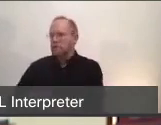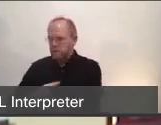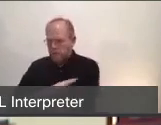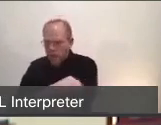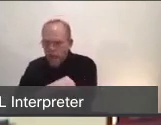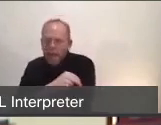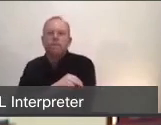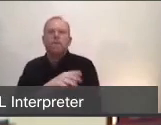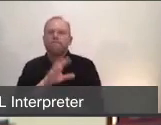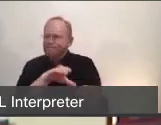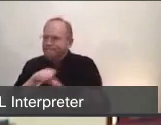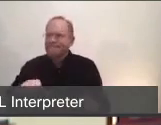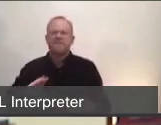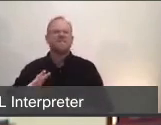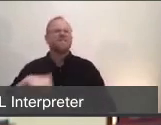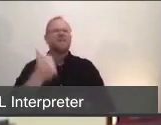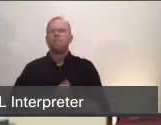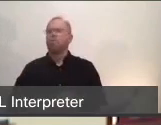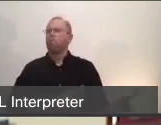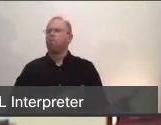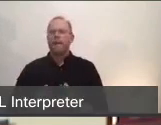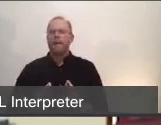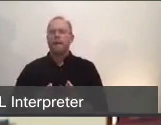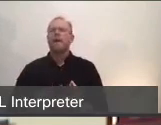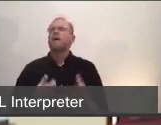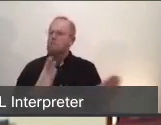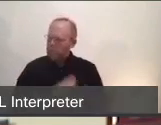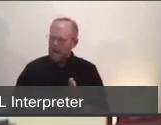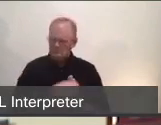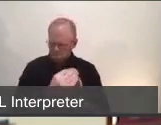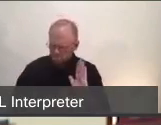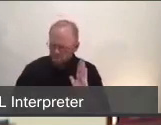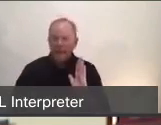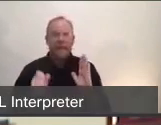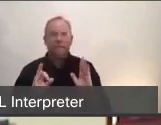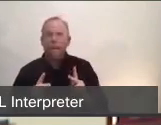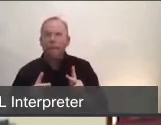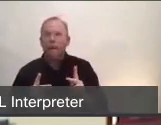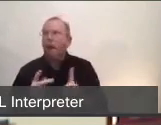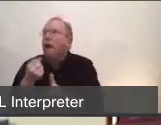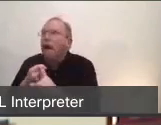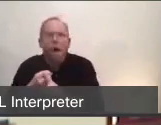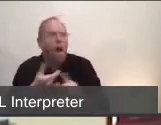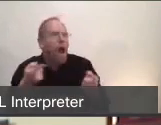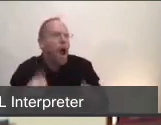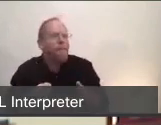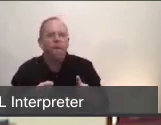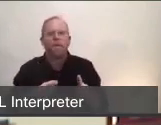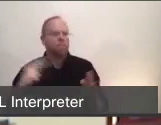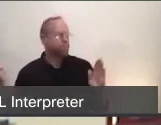will know exactly what to do should we exercise that portion of the plan. (Laine) And Mark, for our viewers,